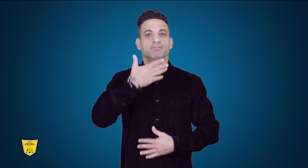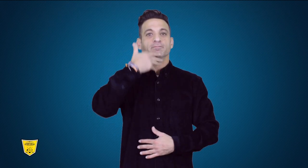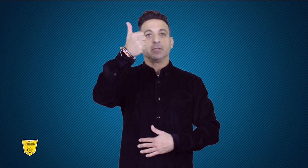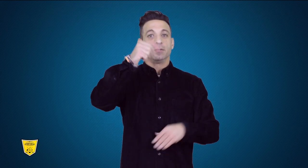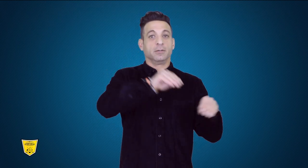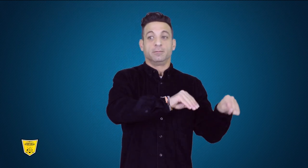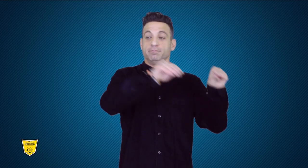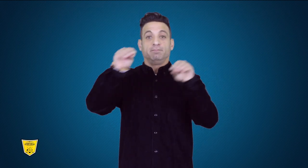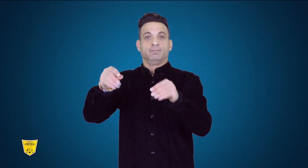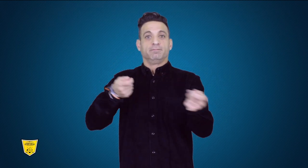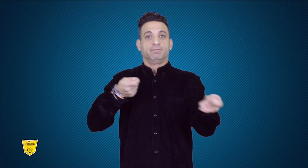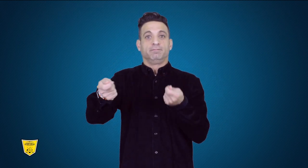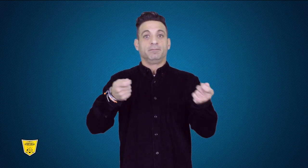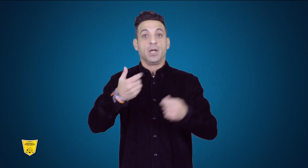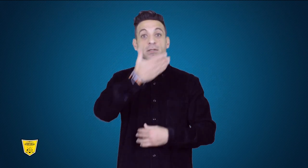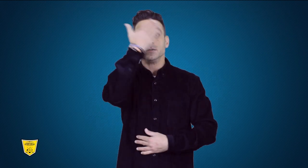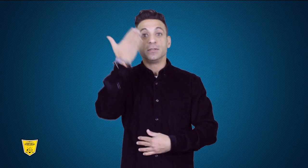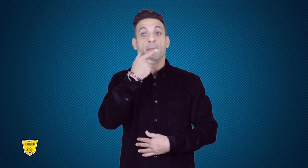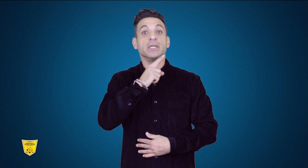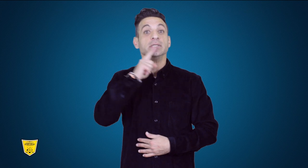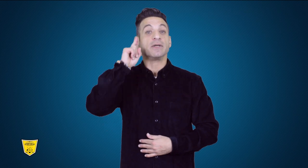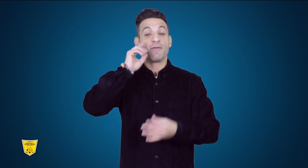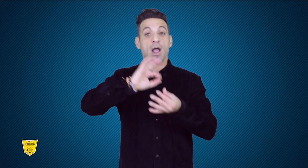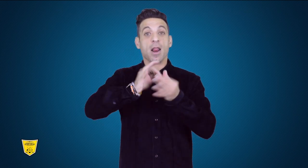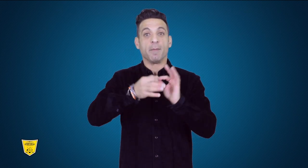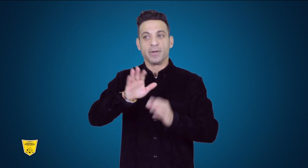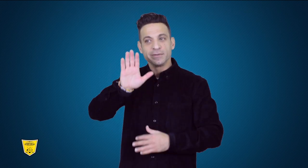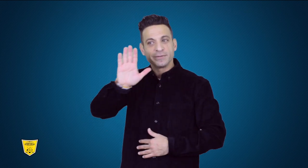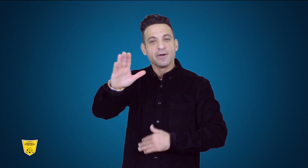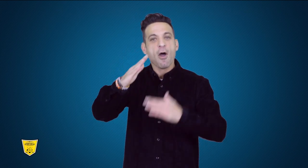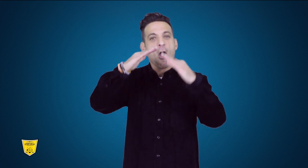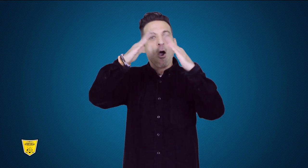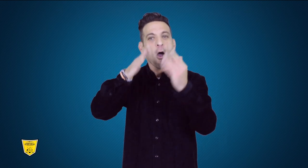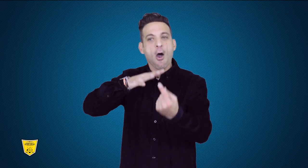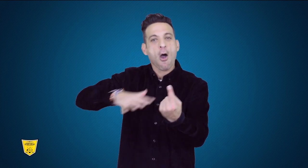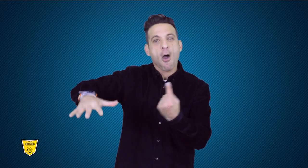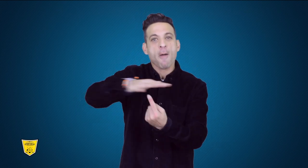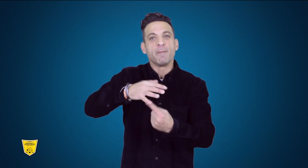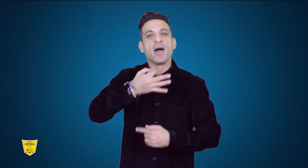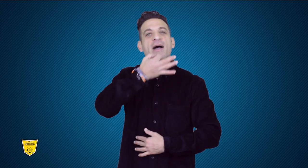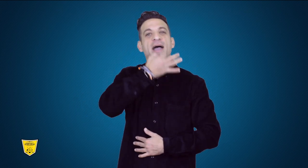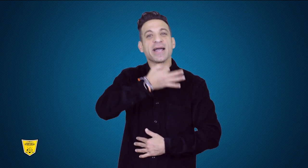Congress that ICSD would host the Summer Deaflympics in his hometown